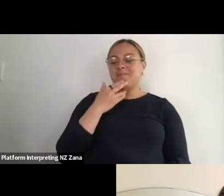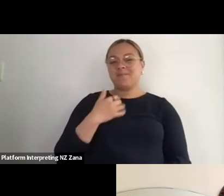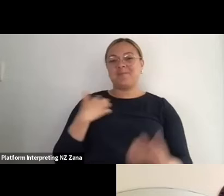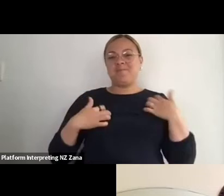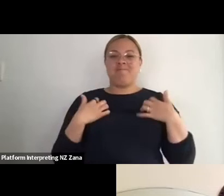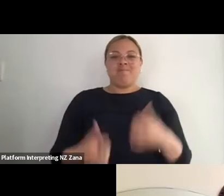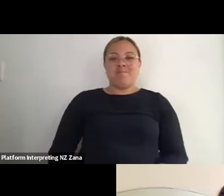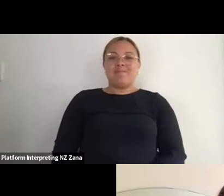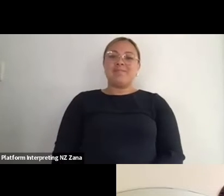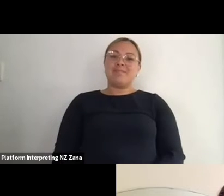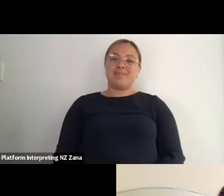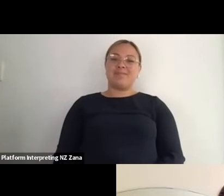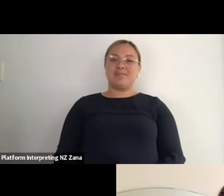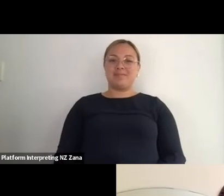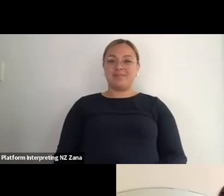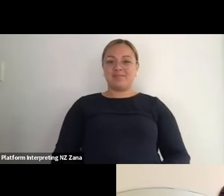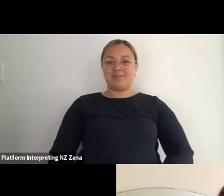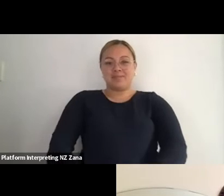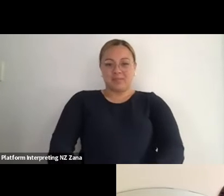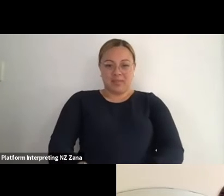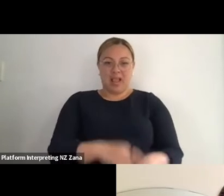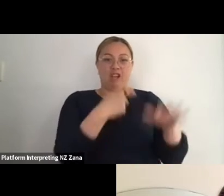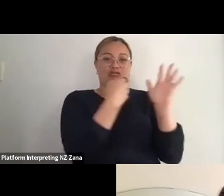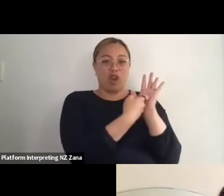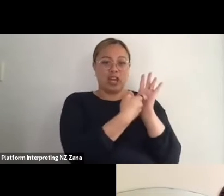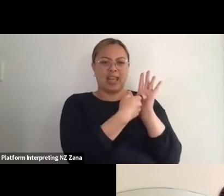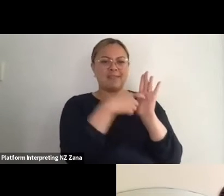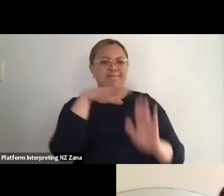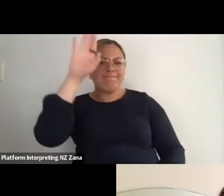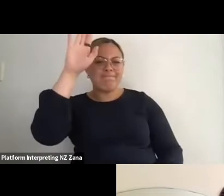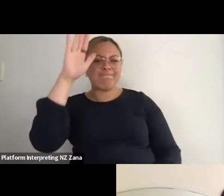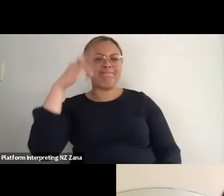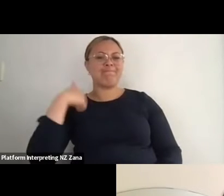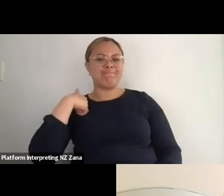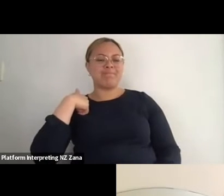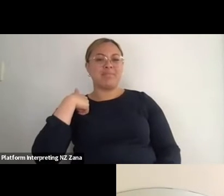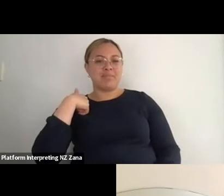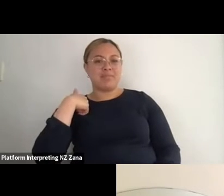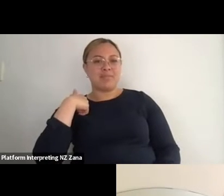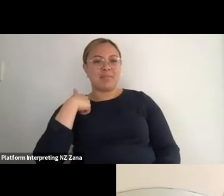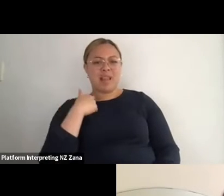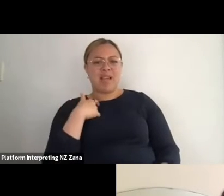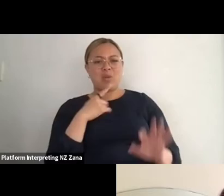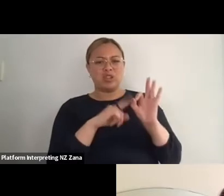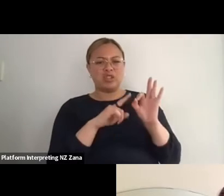Hey Claire, I have a question for you. Do you have a mentor,